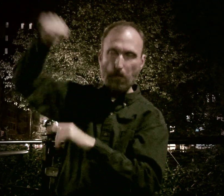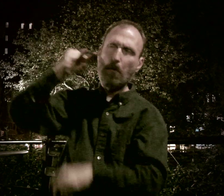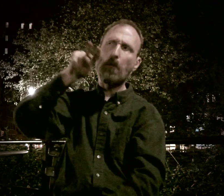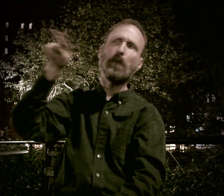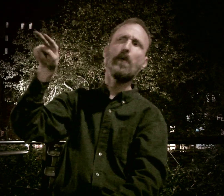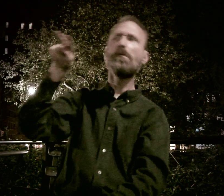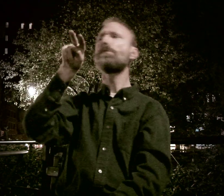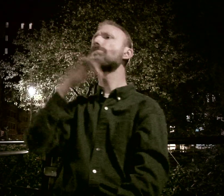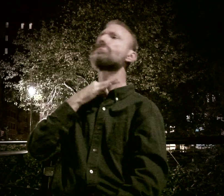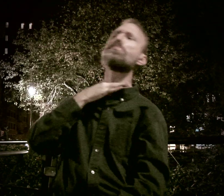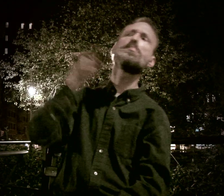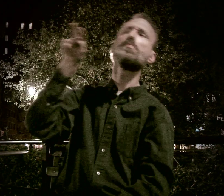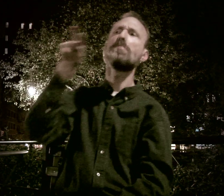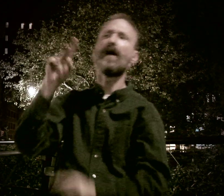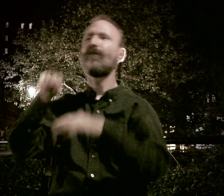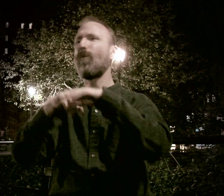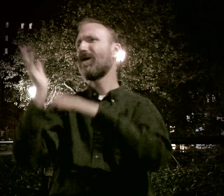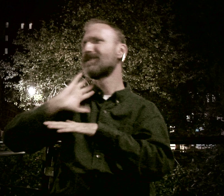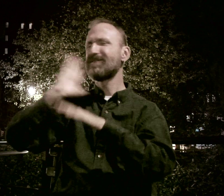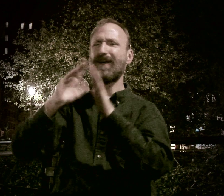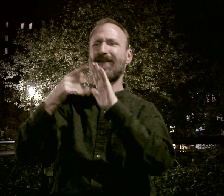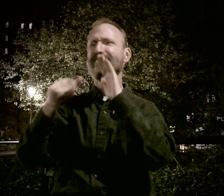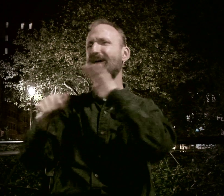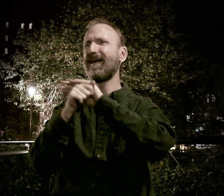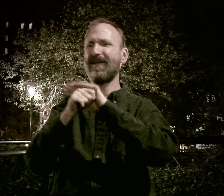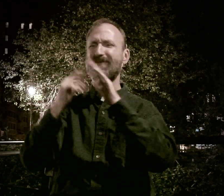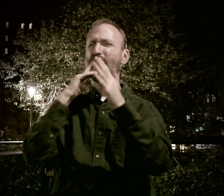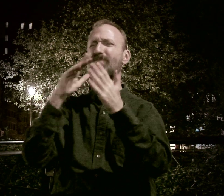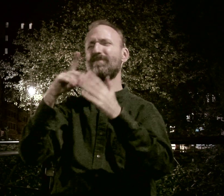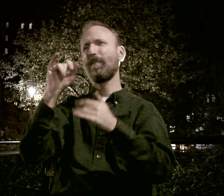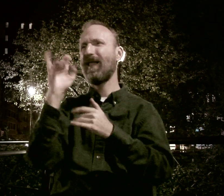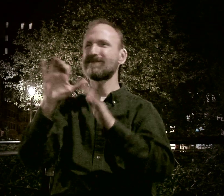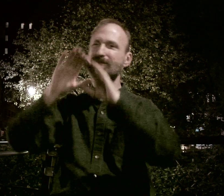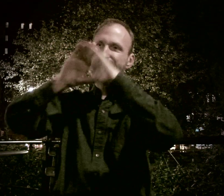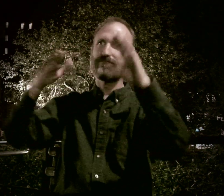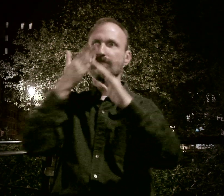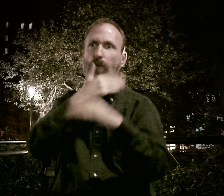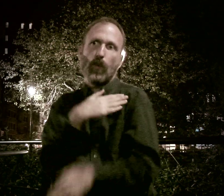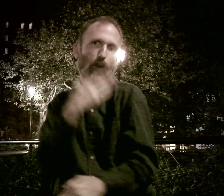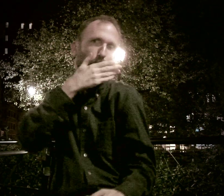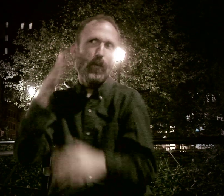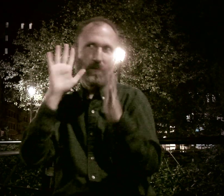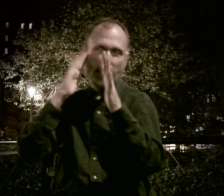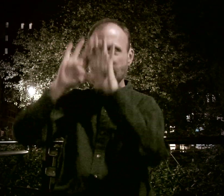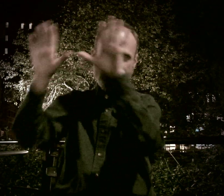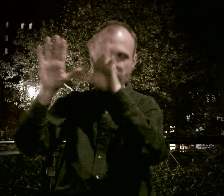So I would just look back there, being curious, because in there, you know, back then, things were covered in plastic, more discreet.